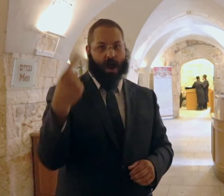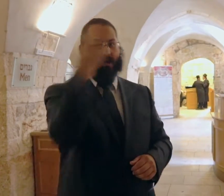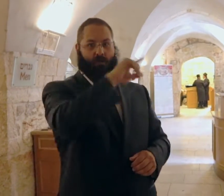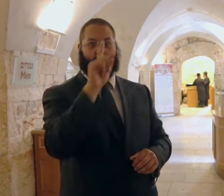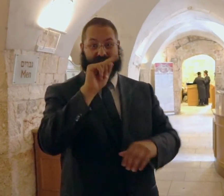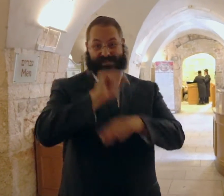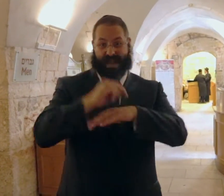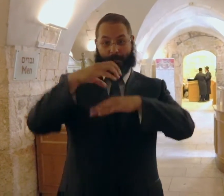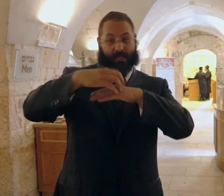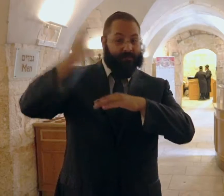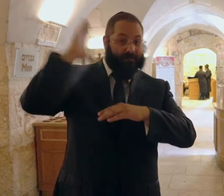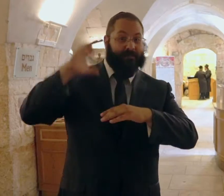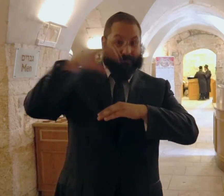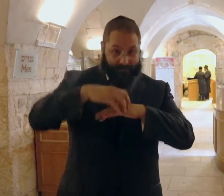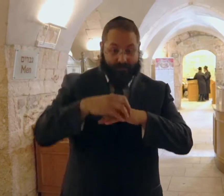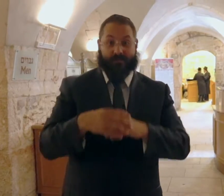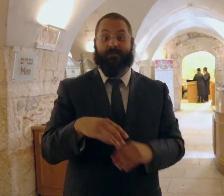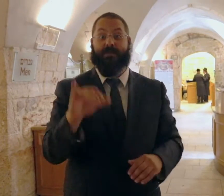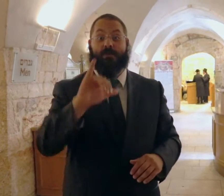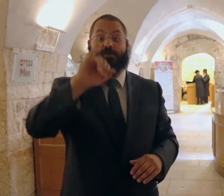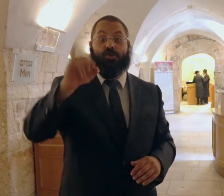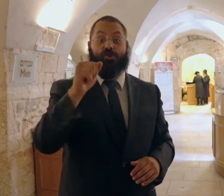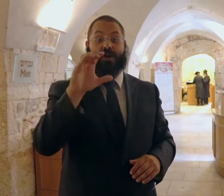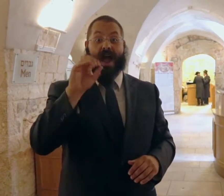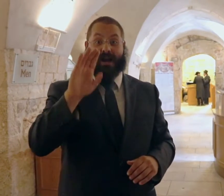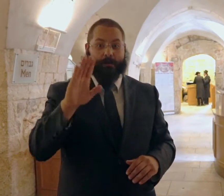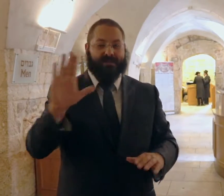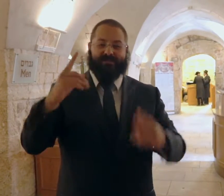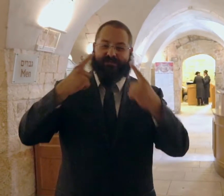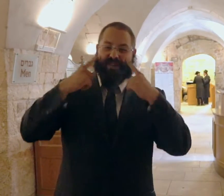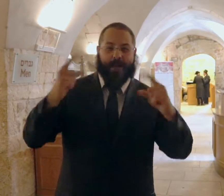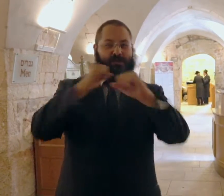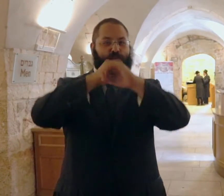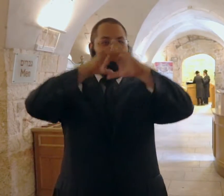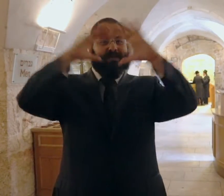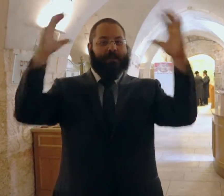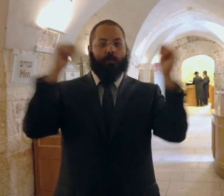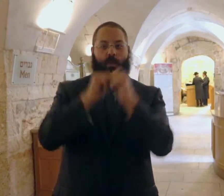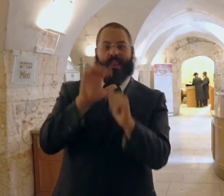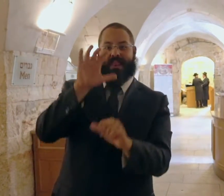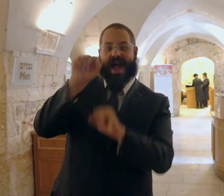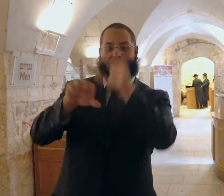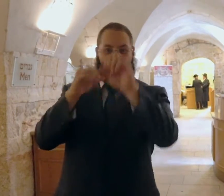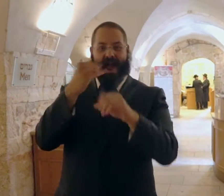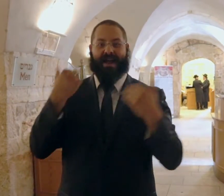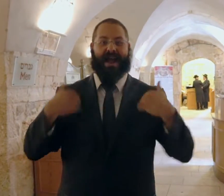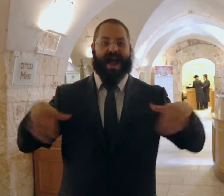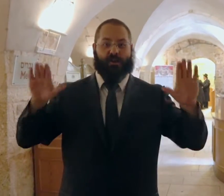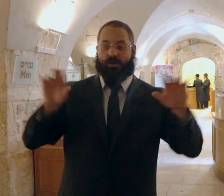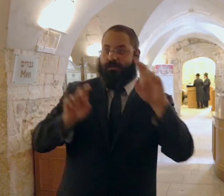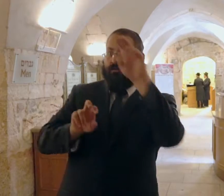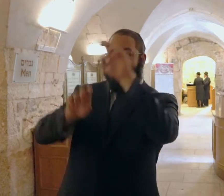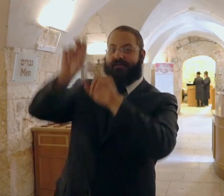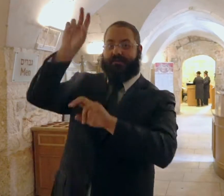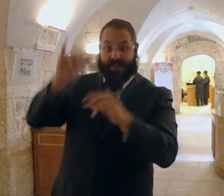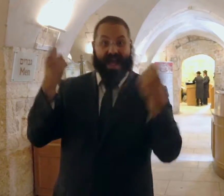where the Temples used to stand. Jacob also had a famous dream with a ladder and angels going up and down on it.